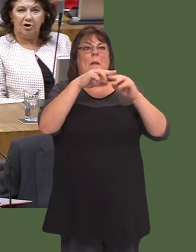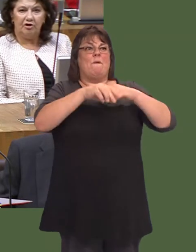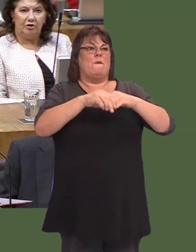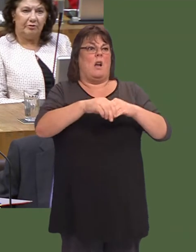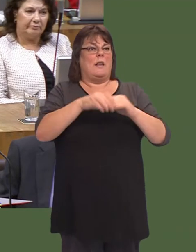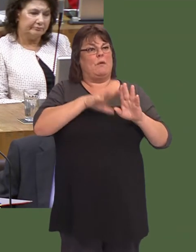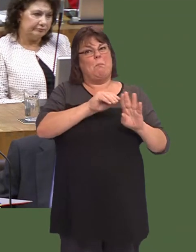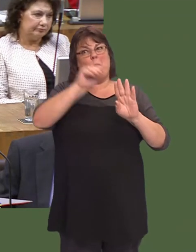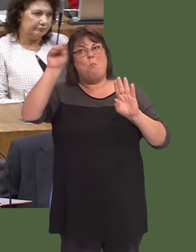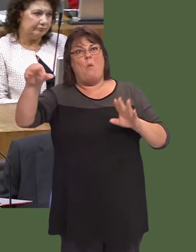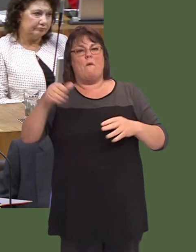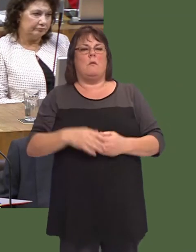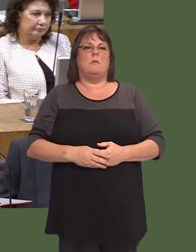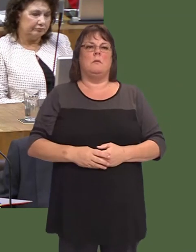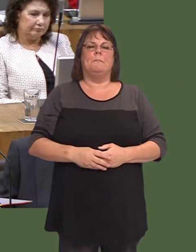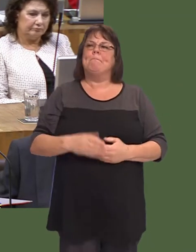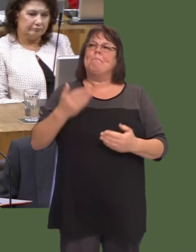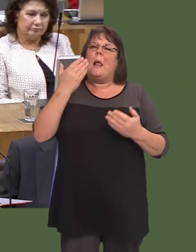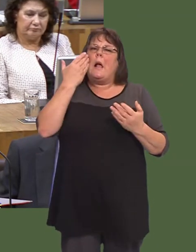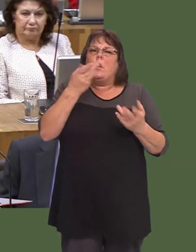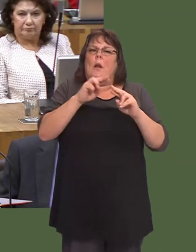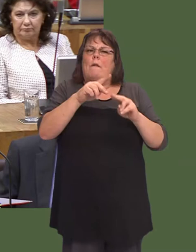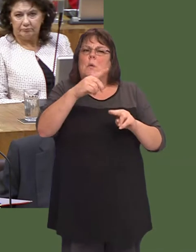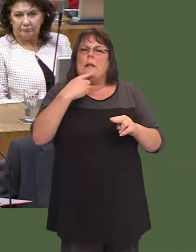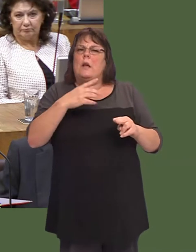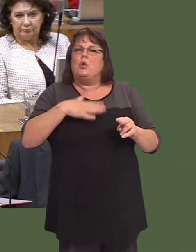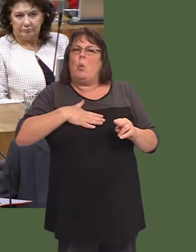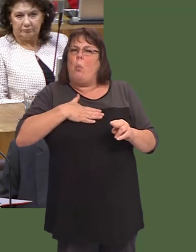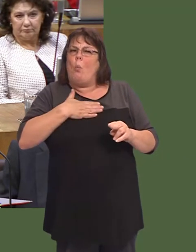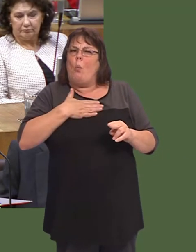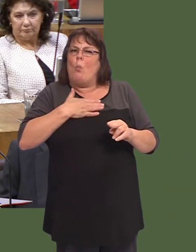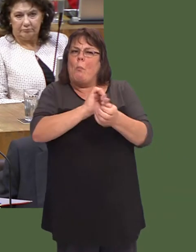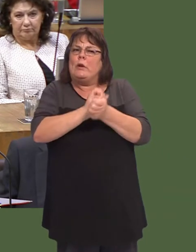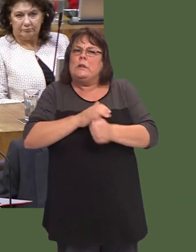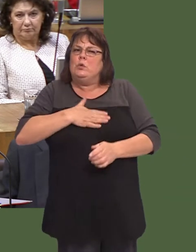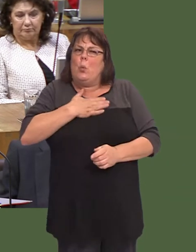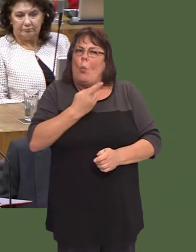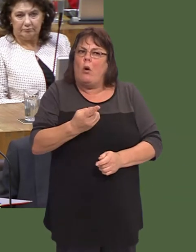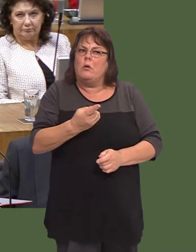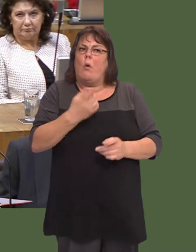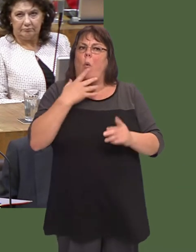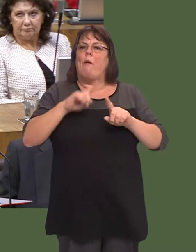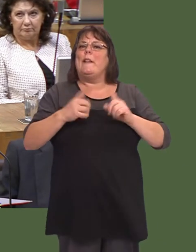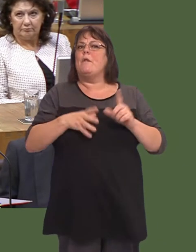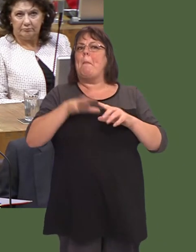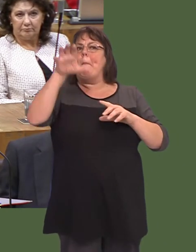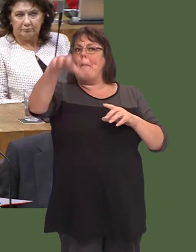What I donít know is whether she takes the view that there shouldnít be a prison at all, or whether it should move on to another site.